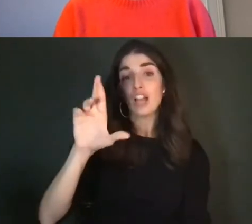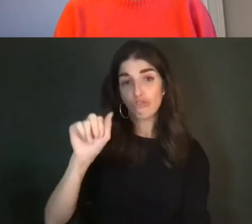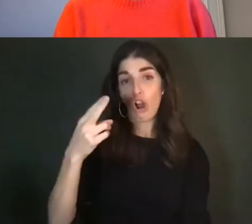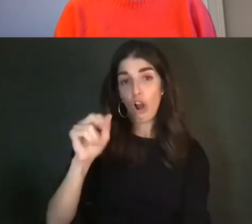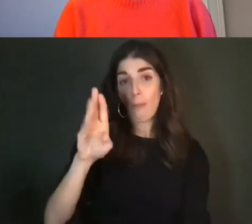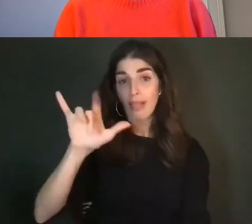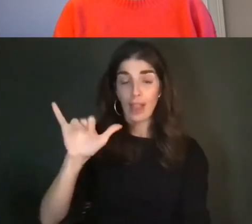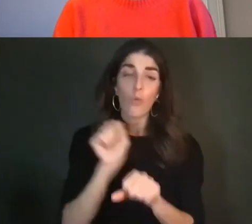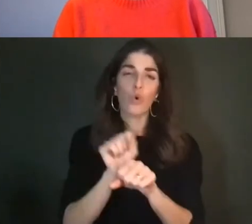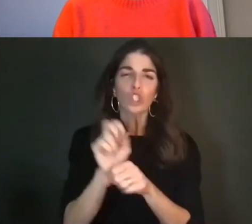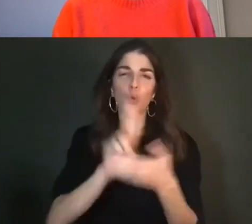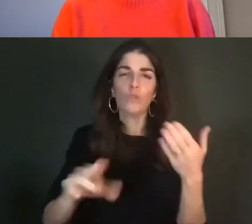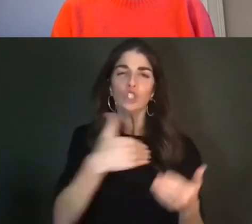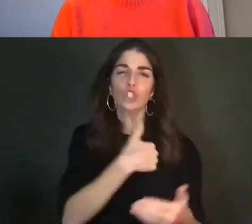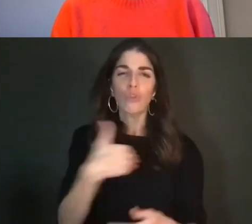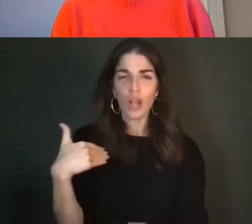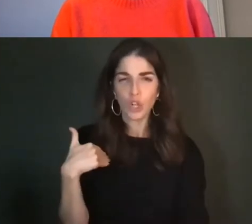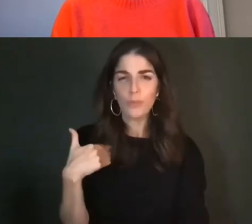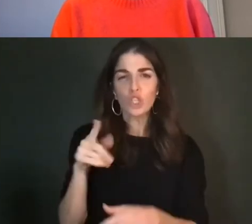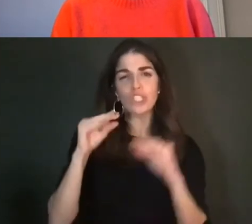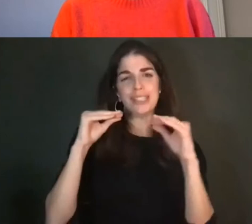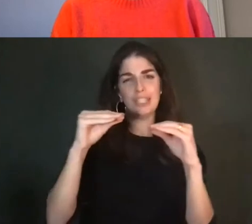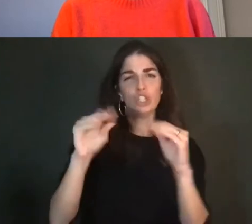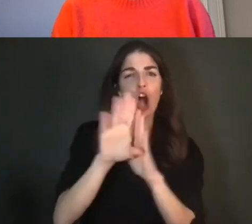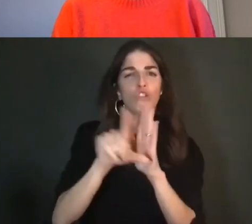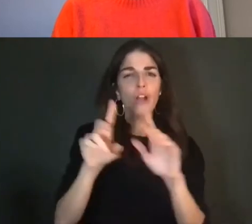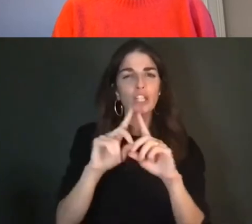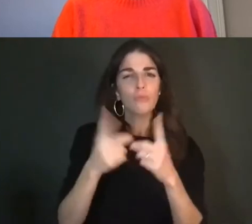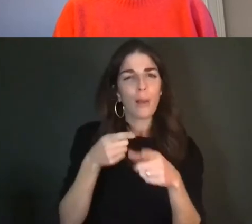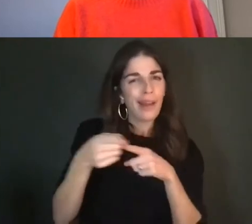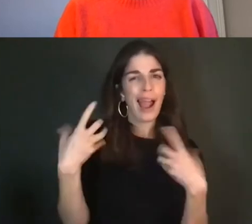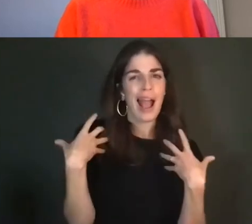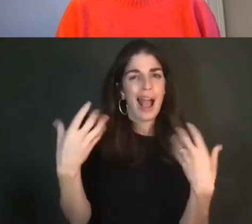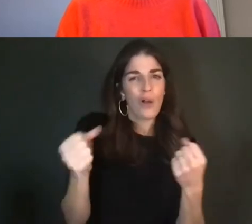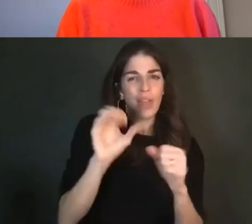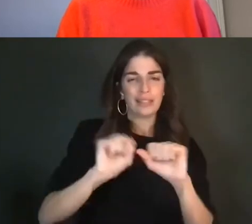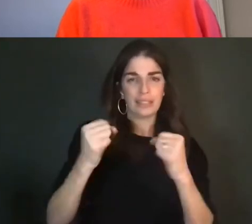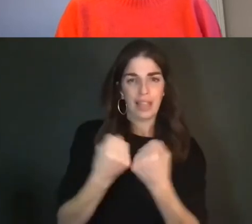in the Undergraduate Department of Health and Society on the Scarborough Campus, and